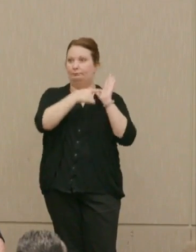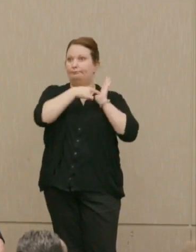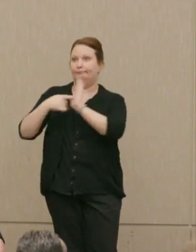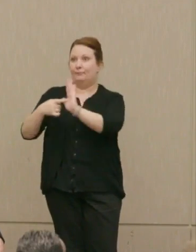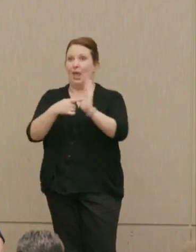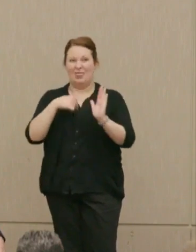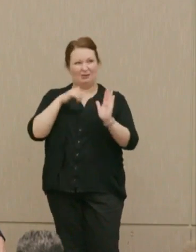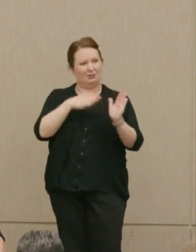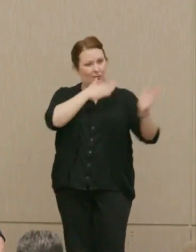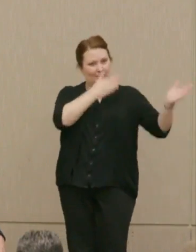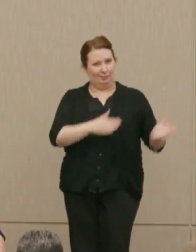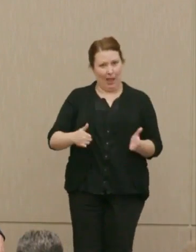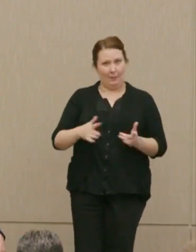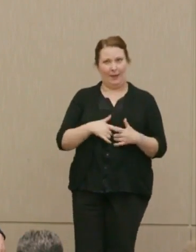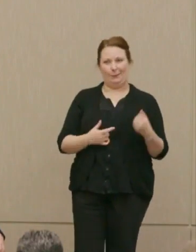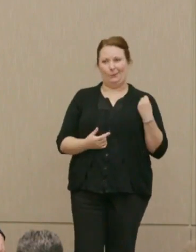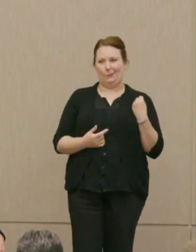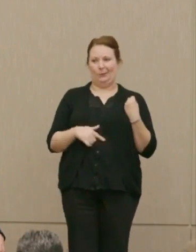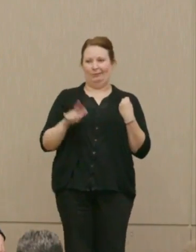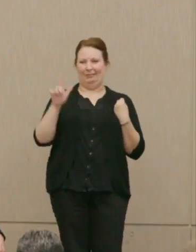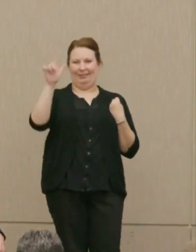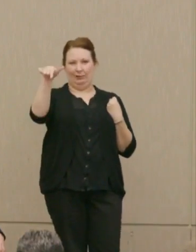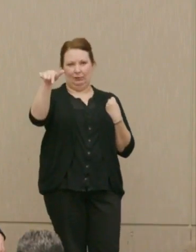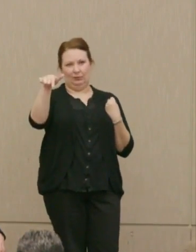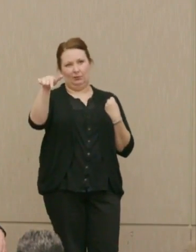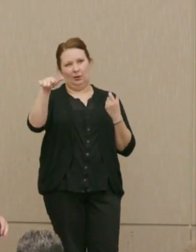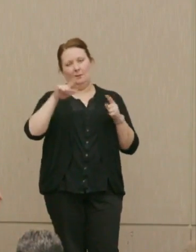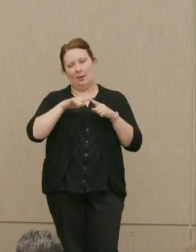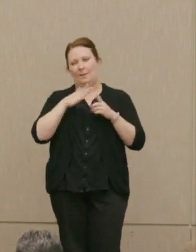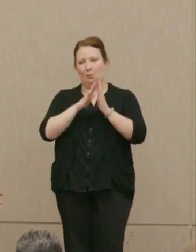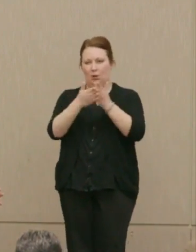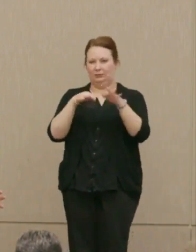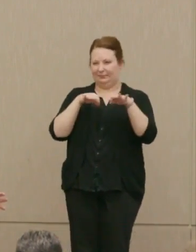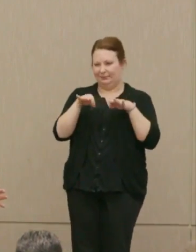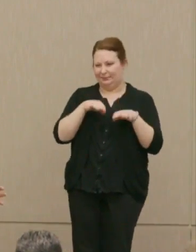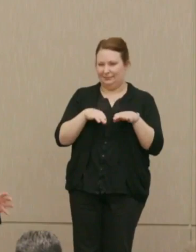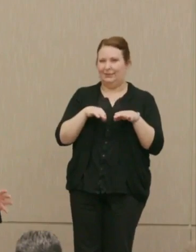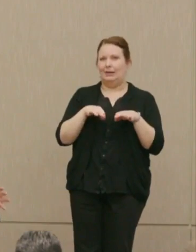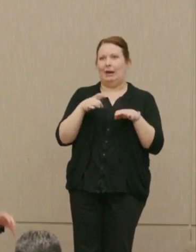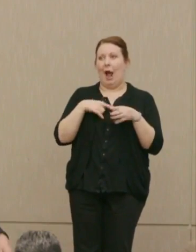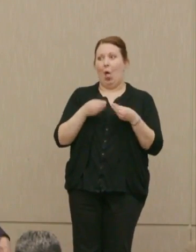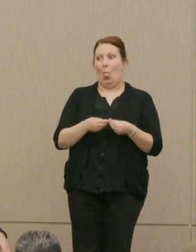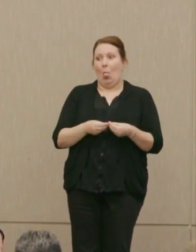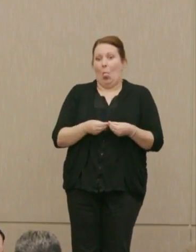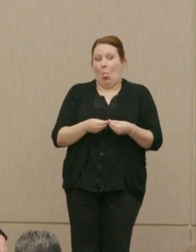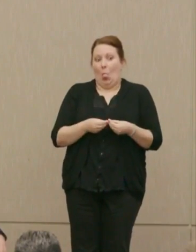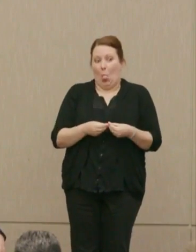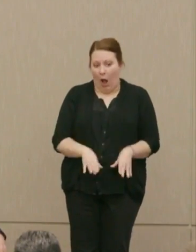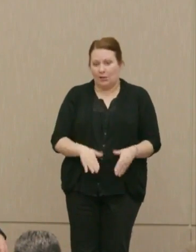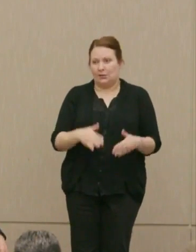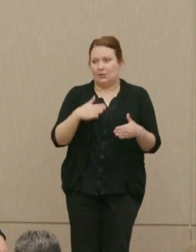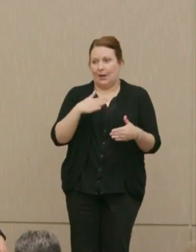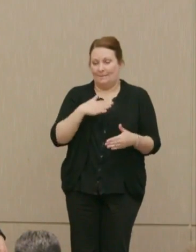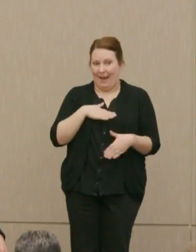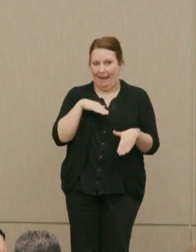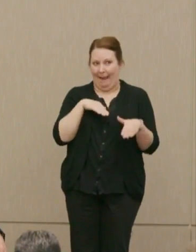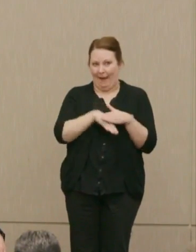I intended to do that later, but as described in the book, in particular ways, I lost my